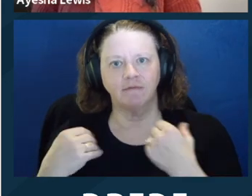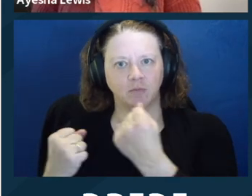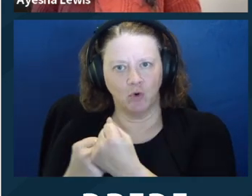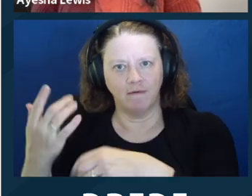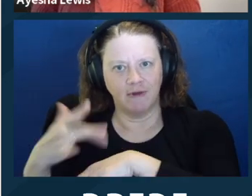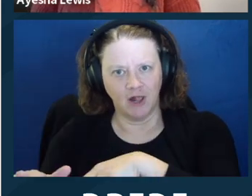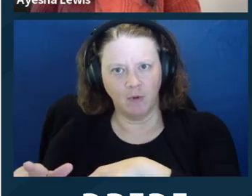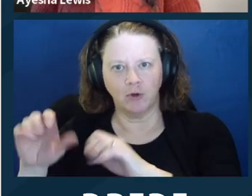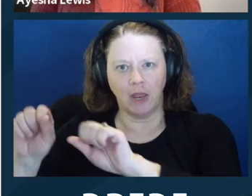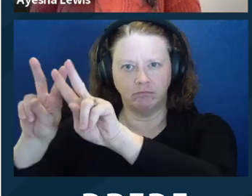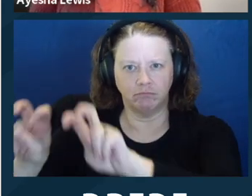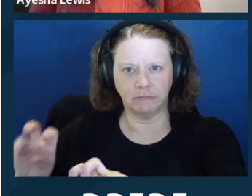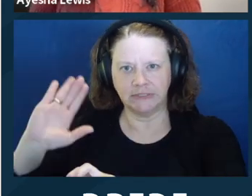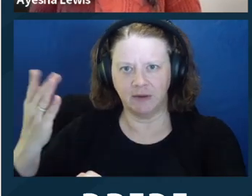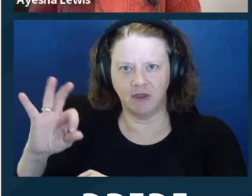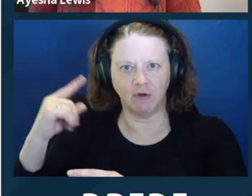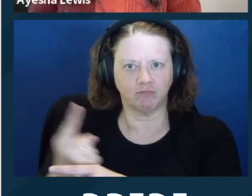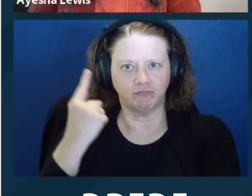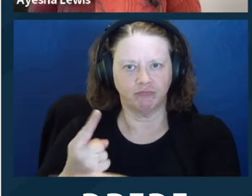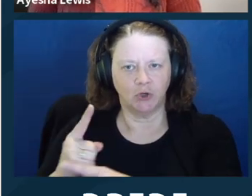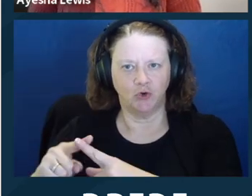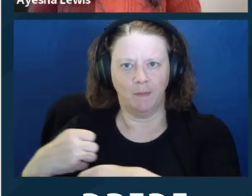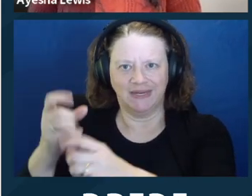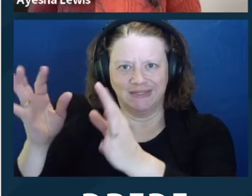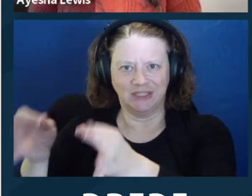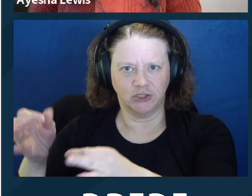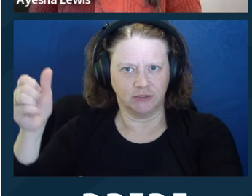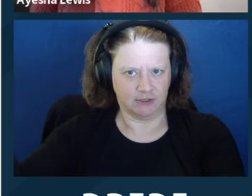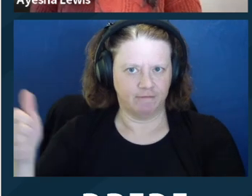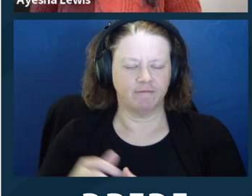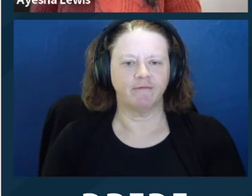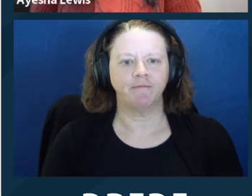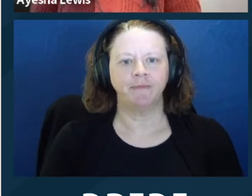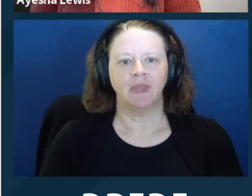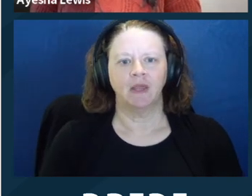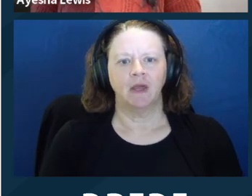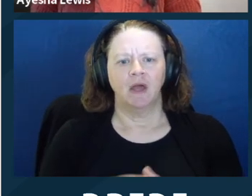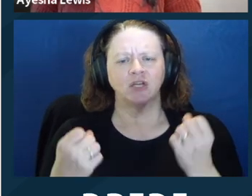Supported decisionmaking is an individualized arrangement in which an adult with a disability